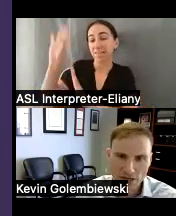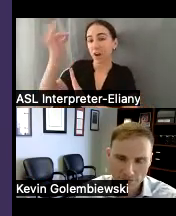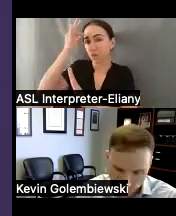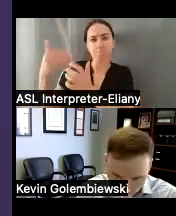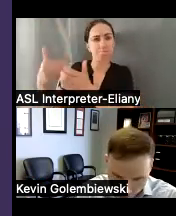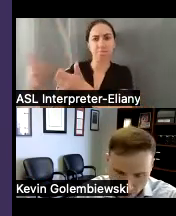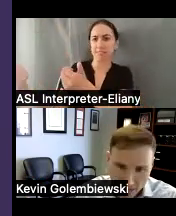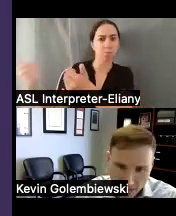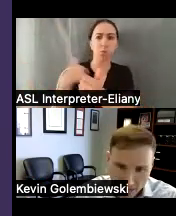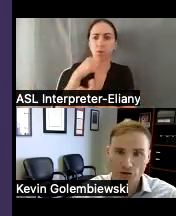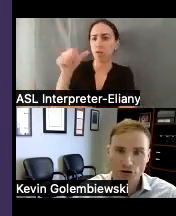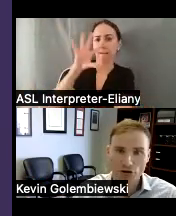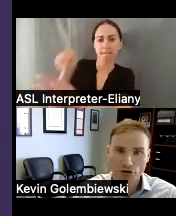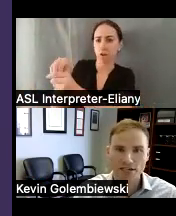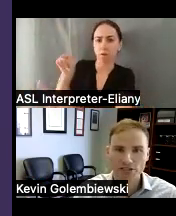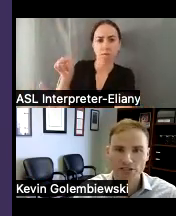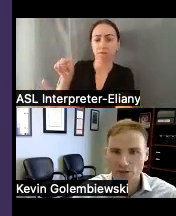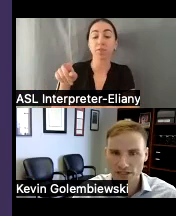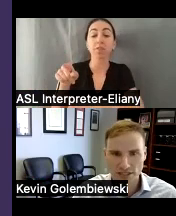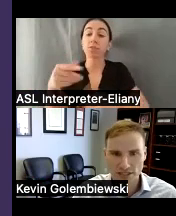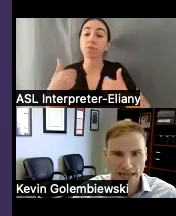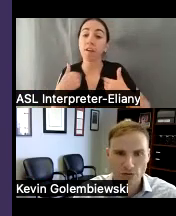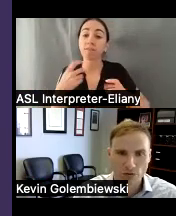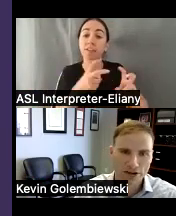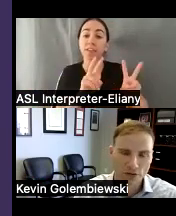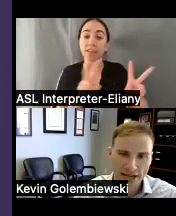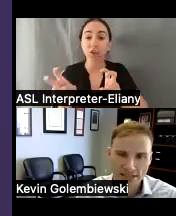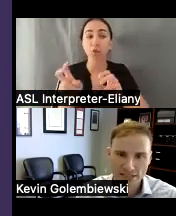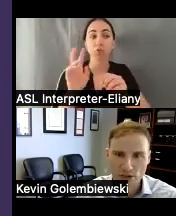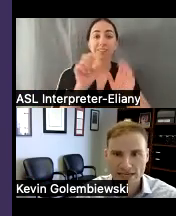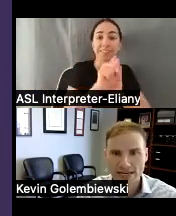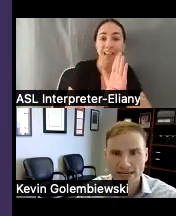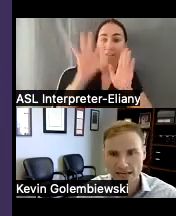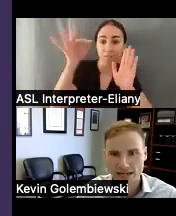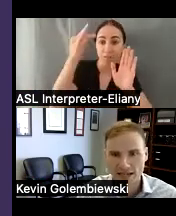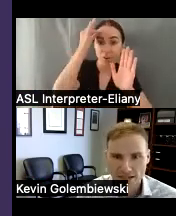and if you're having issues with state or federal agencies we can Advocate against